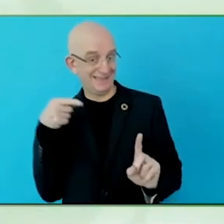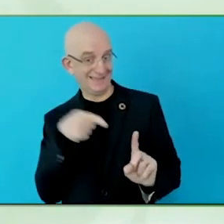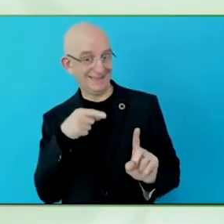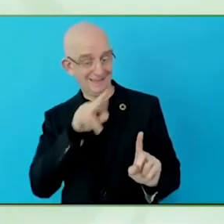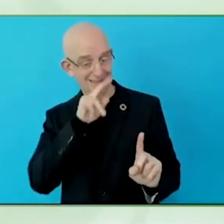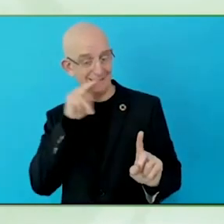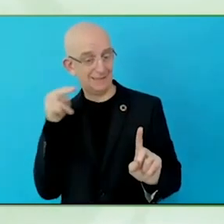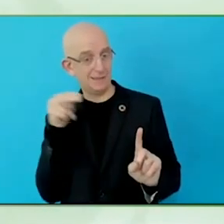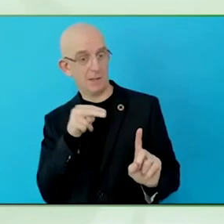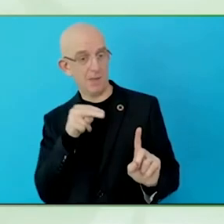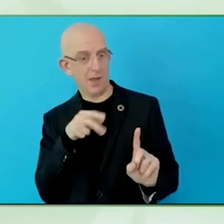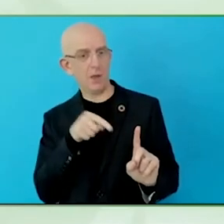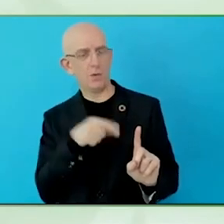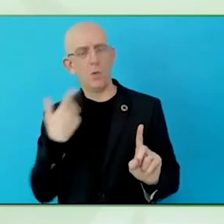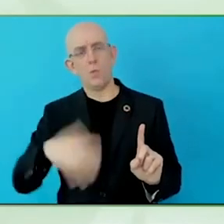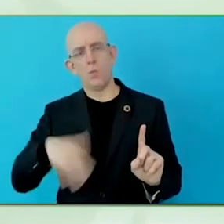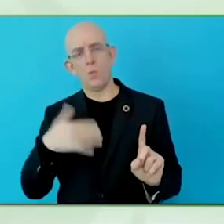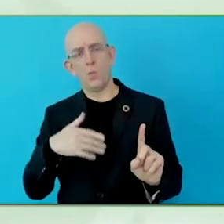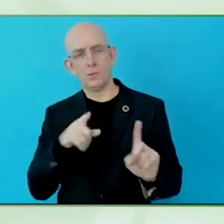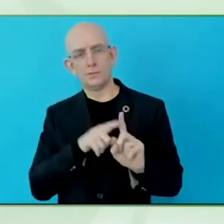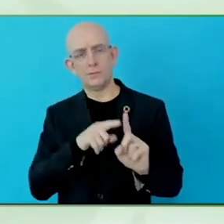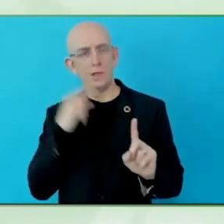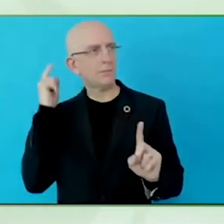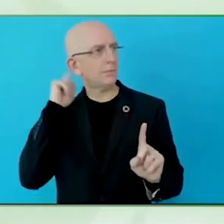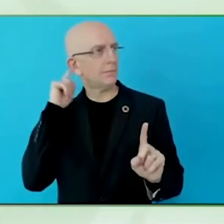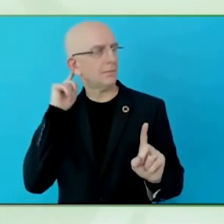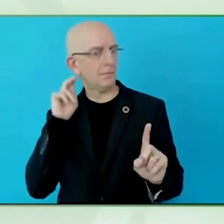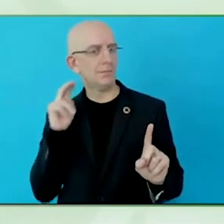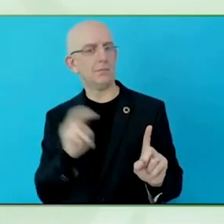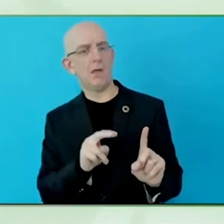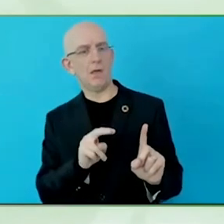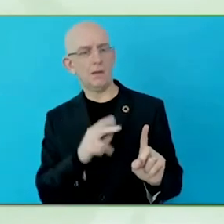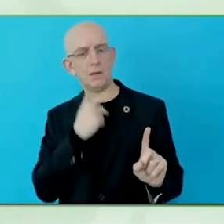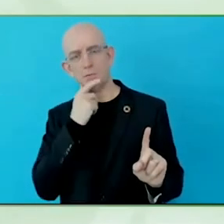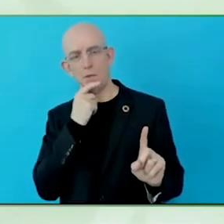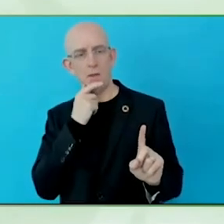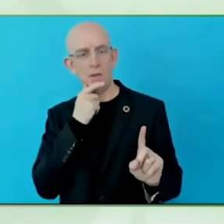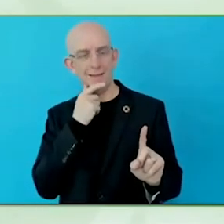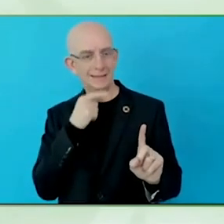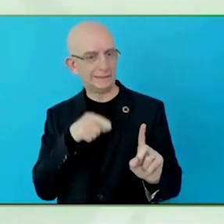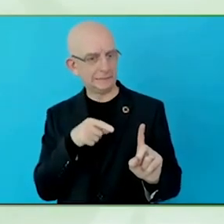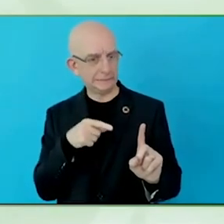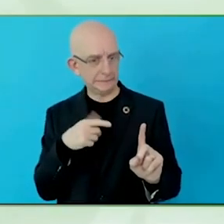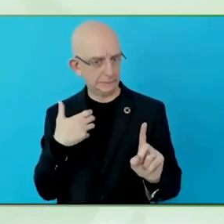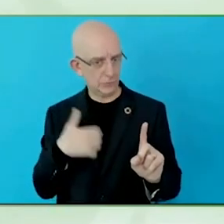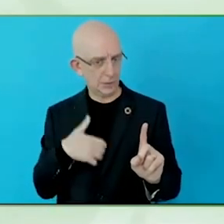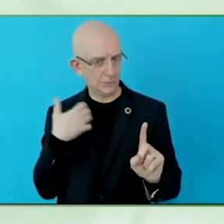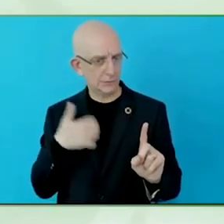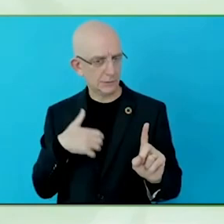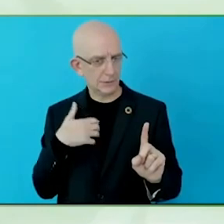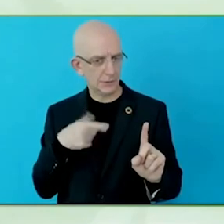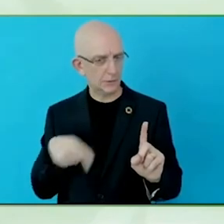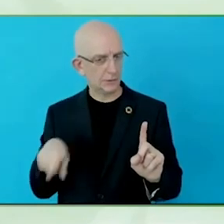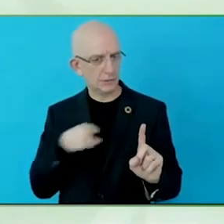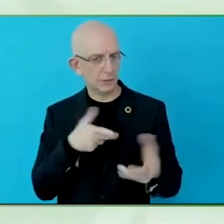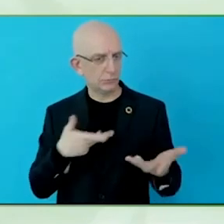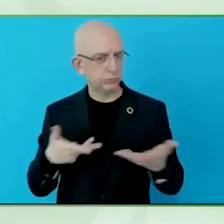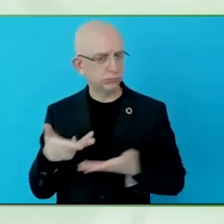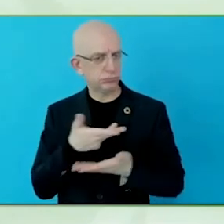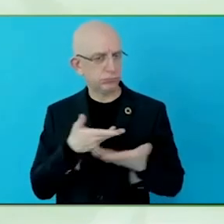As long as it is considered only an issue of the person of the disability and maybe his doctor, then we won't get away with it.